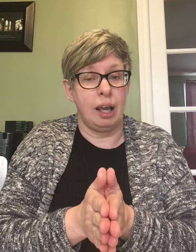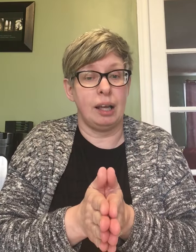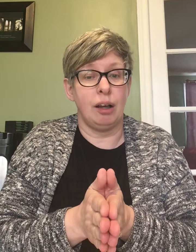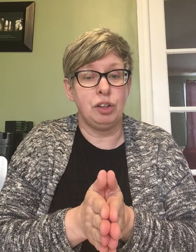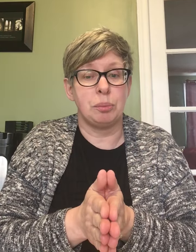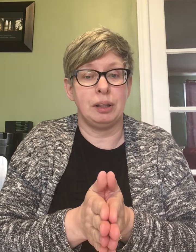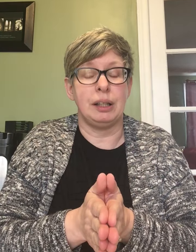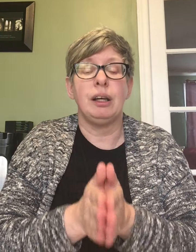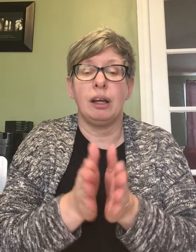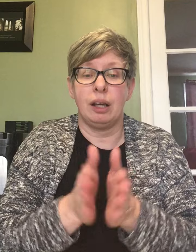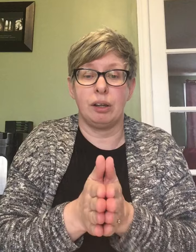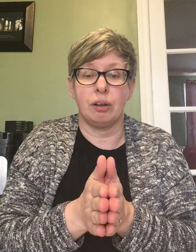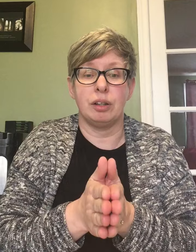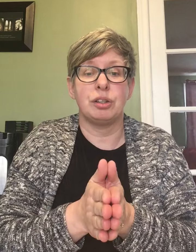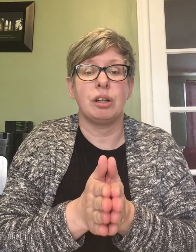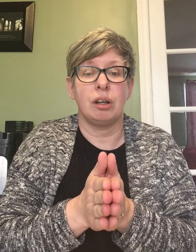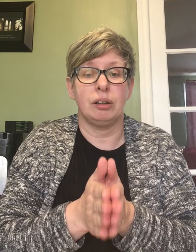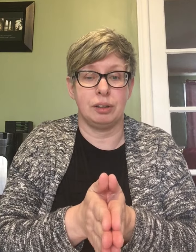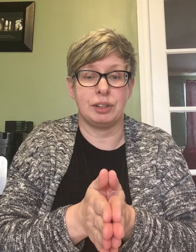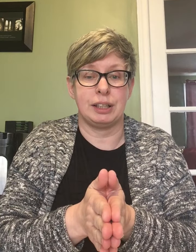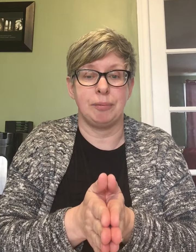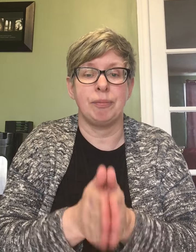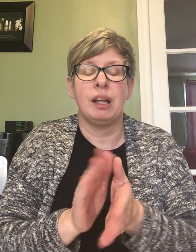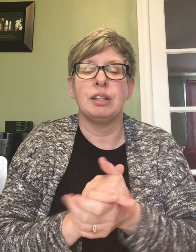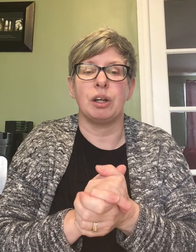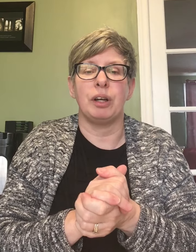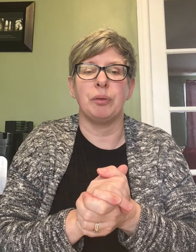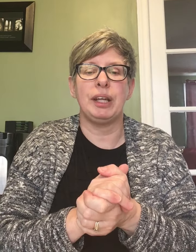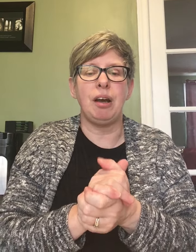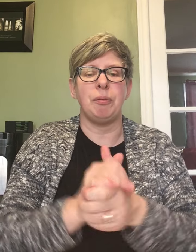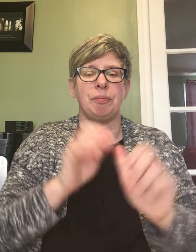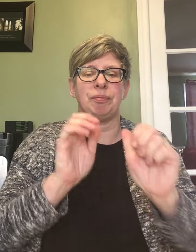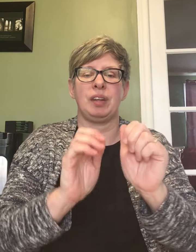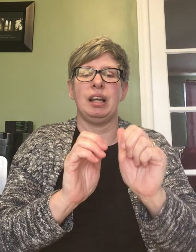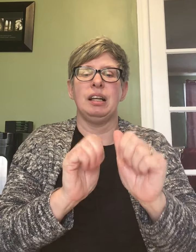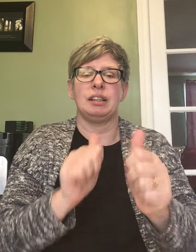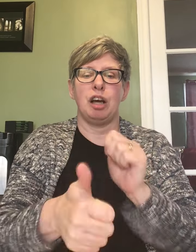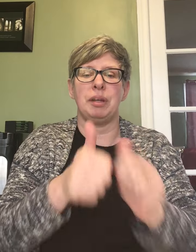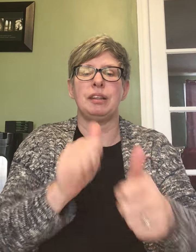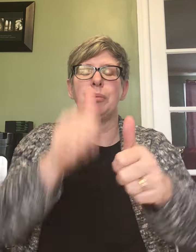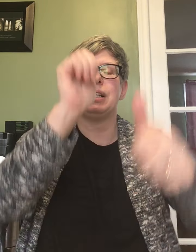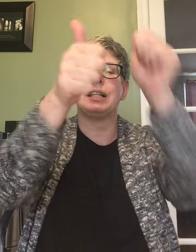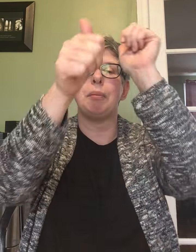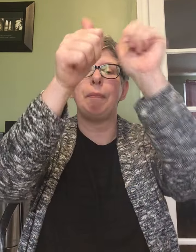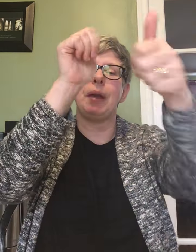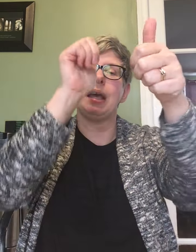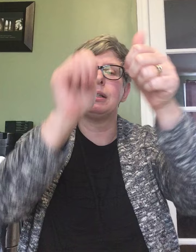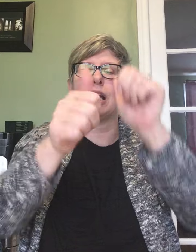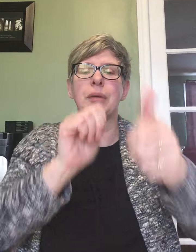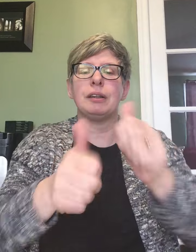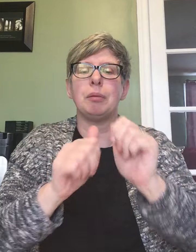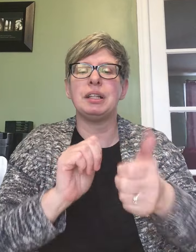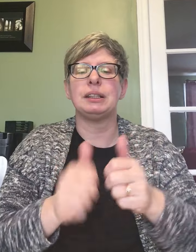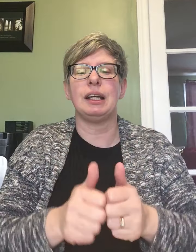ultimately Encourage literacy. So here we go Tommy thumb is up then Tommy thumb is down